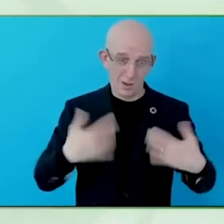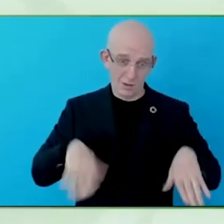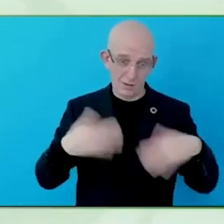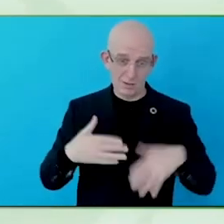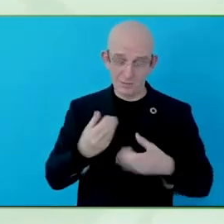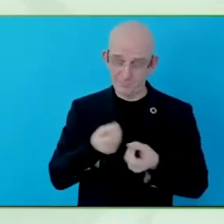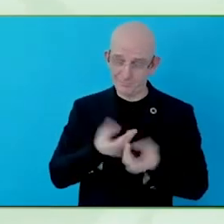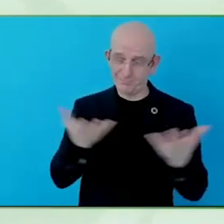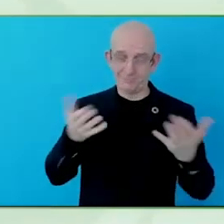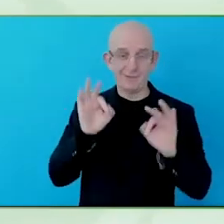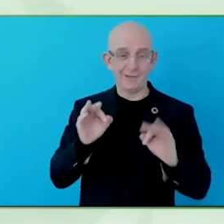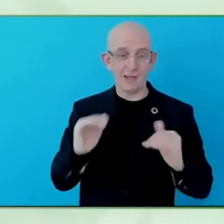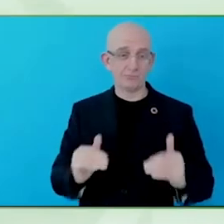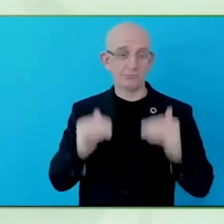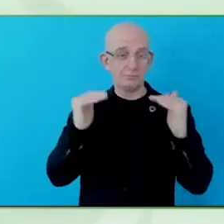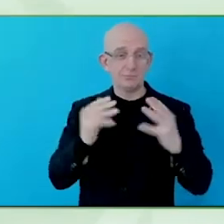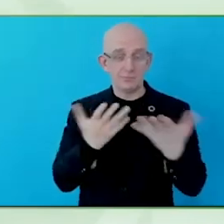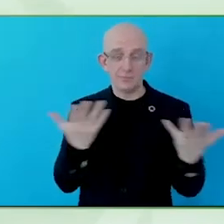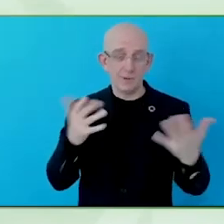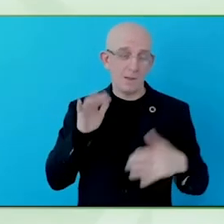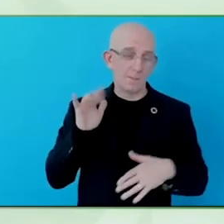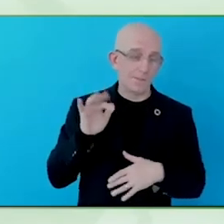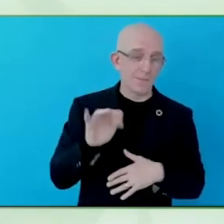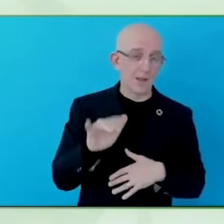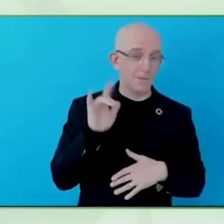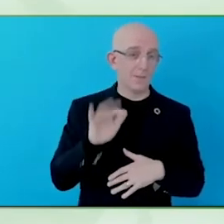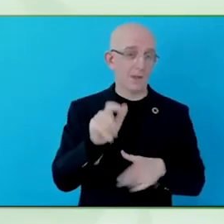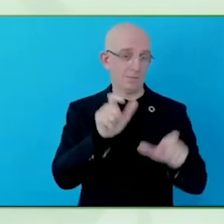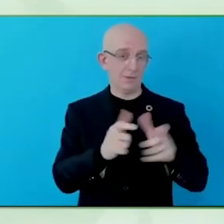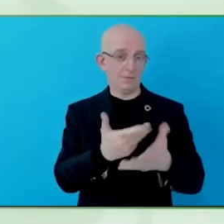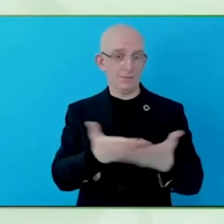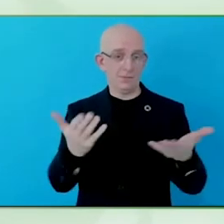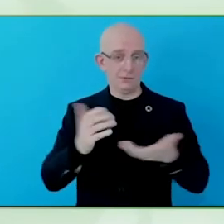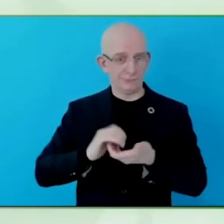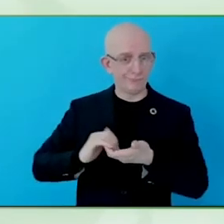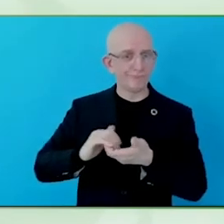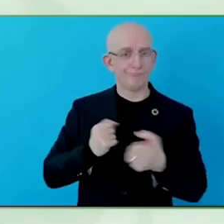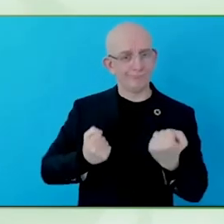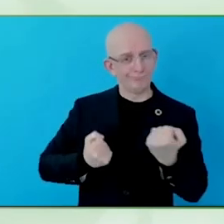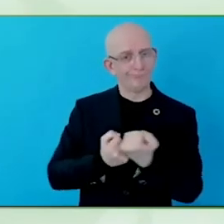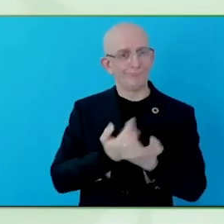So, thank you very much. Thank you to the Zero Project for giving us a chance and please do